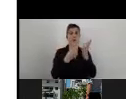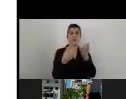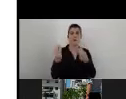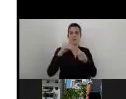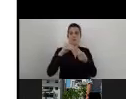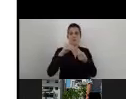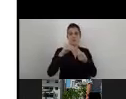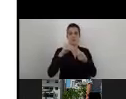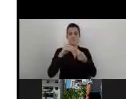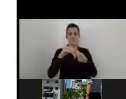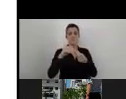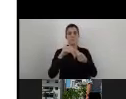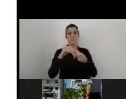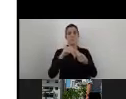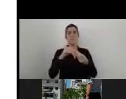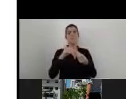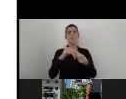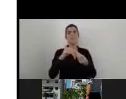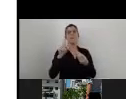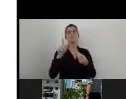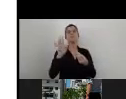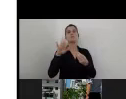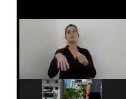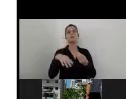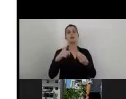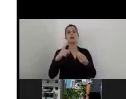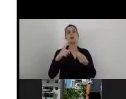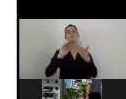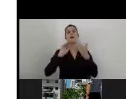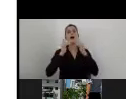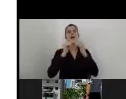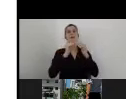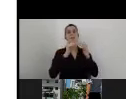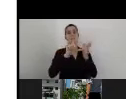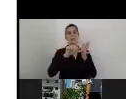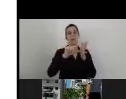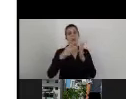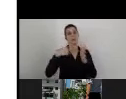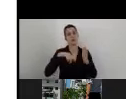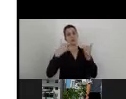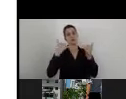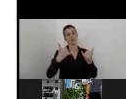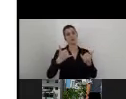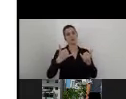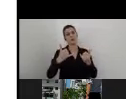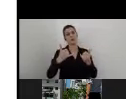All the matter of technical customization is something that we are spending a lot of time and efforts in order to